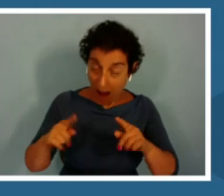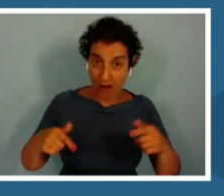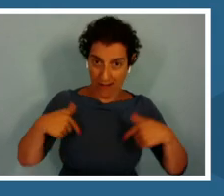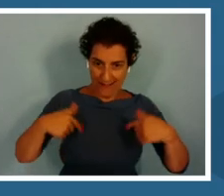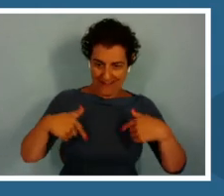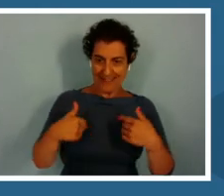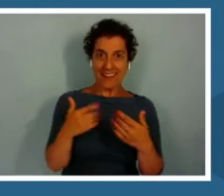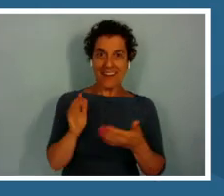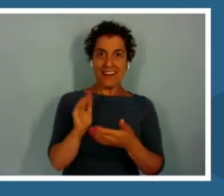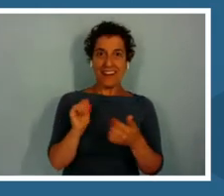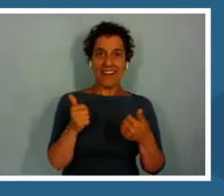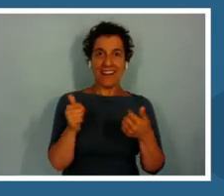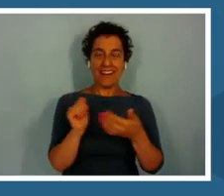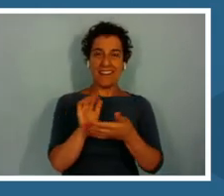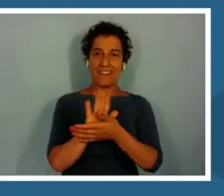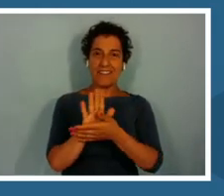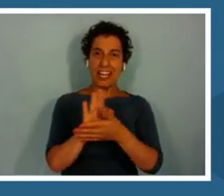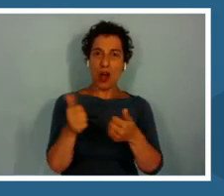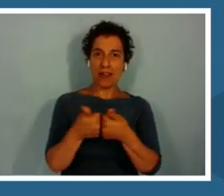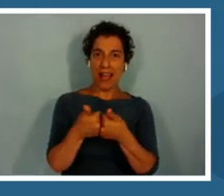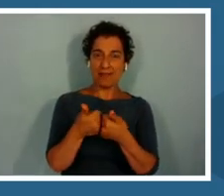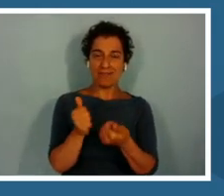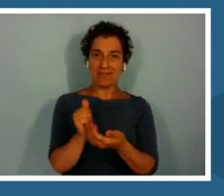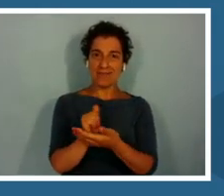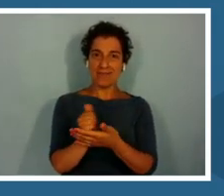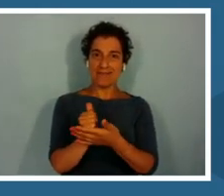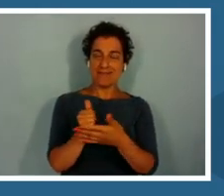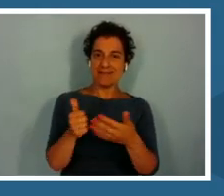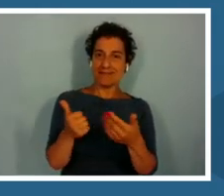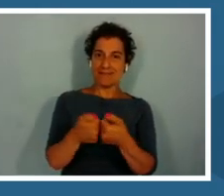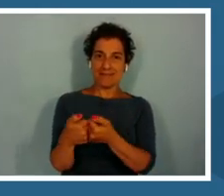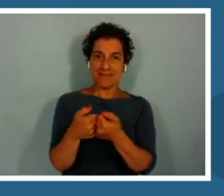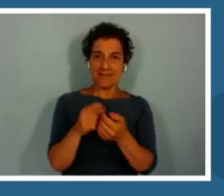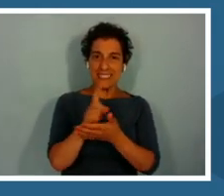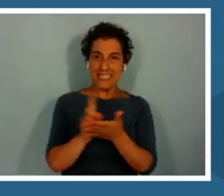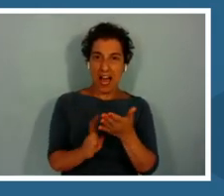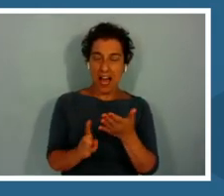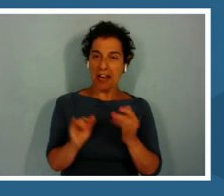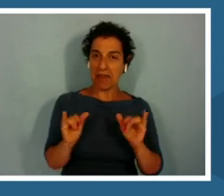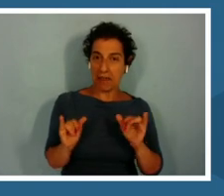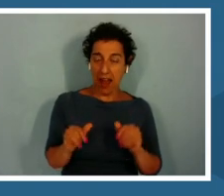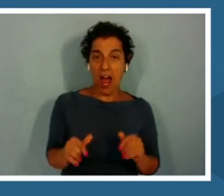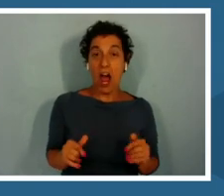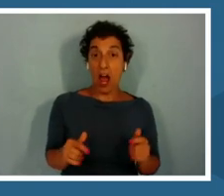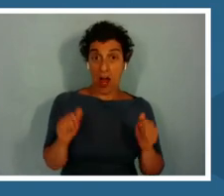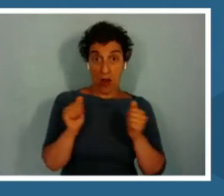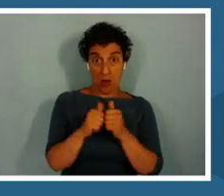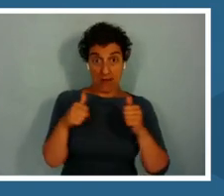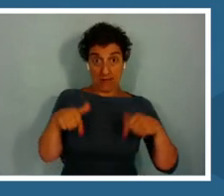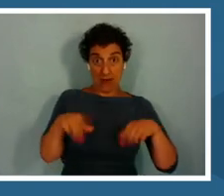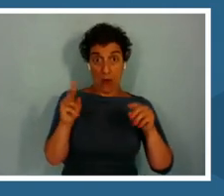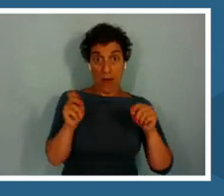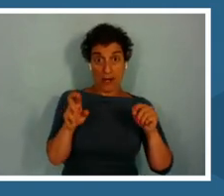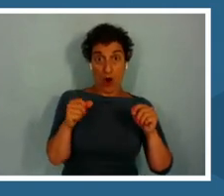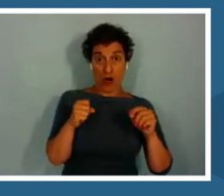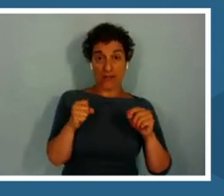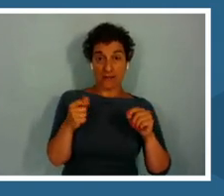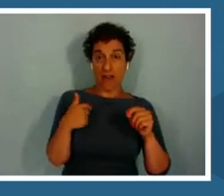I mean -- I have given, with the webinars I have given, I took a little bit about my